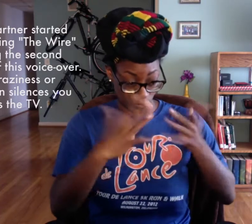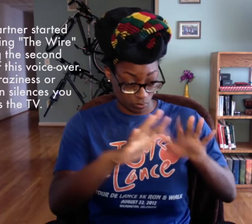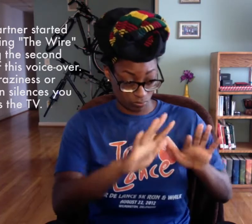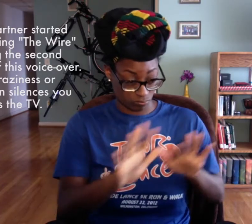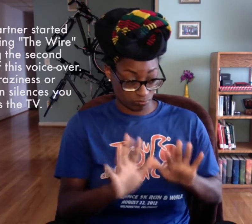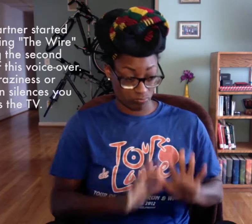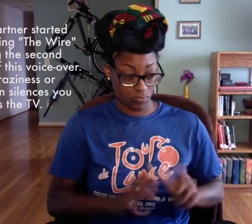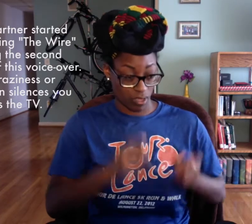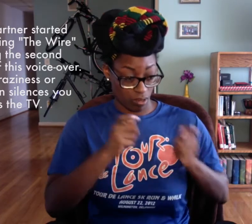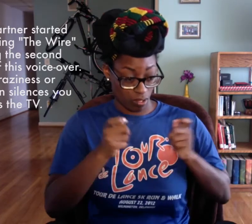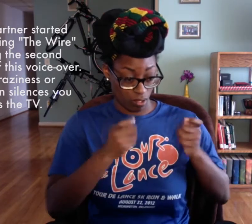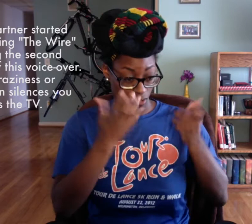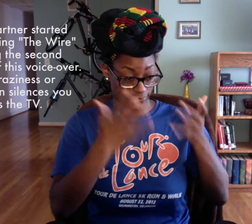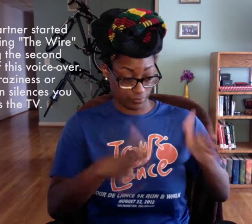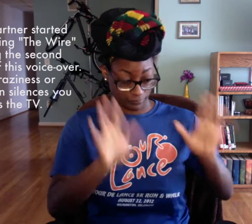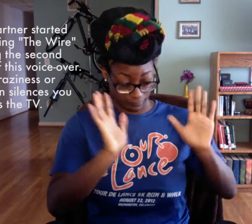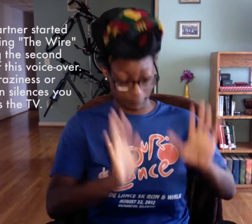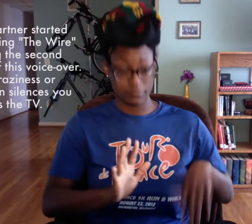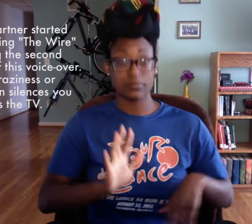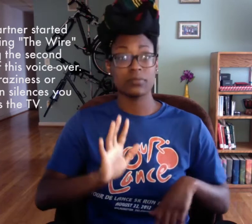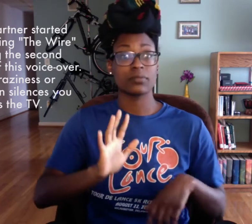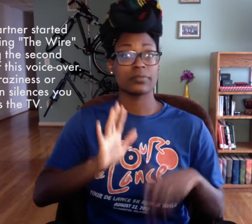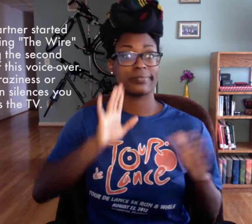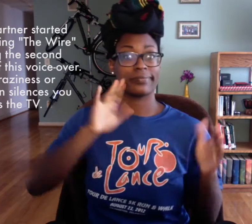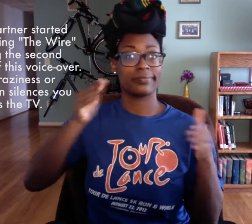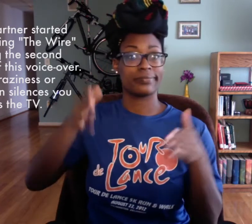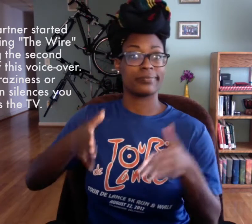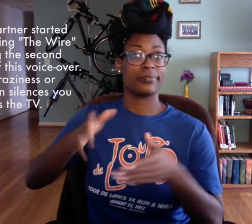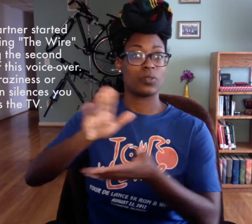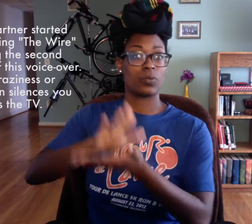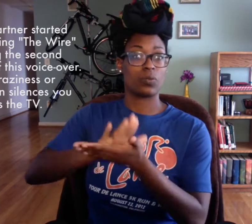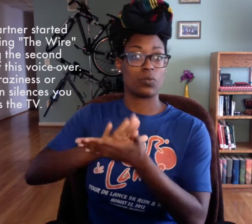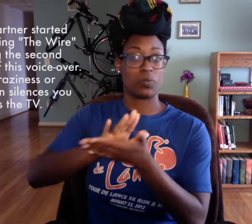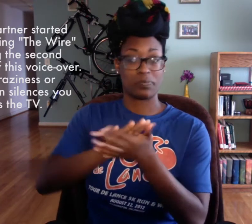that my responsibilities at work are taken care of. Everything is done there.